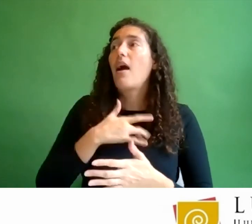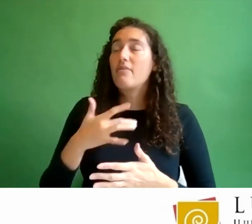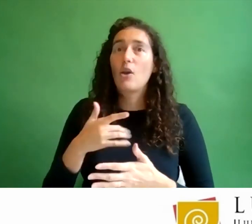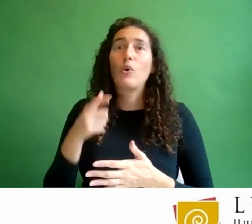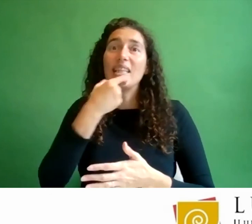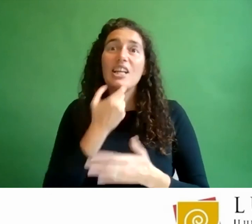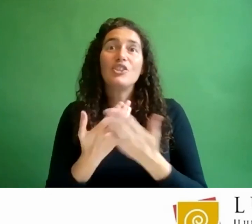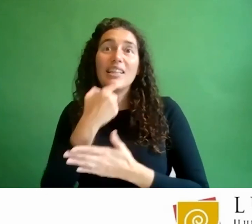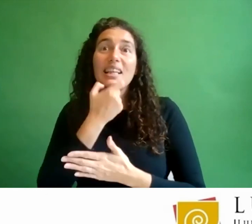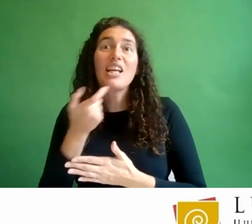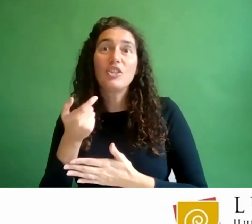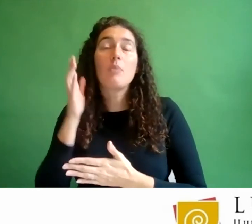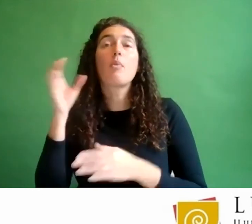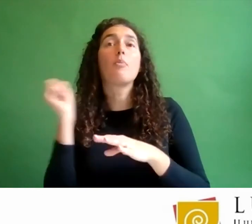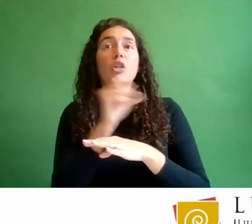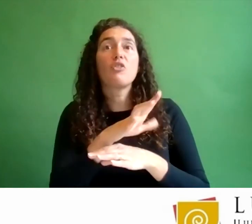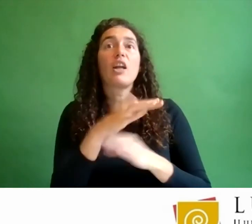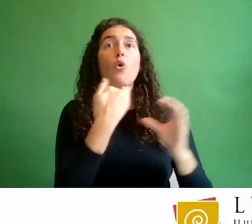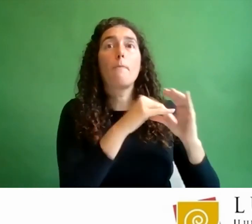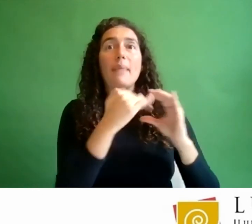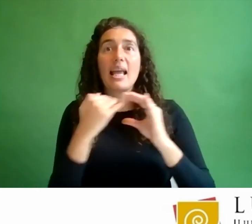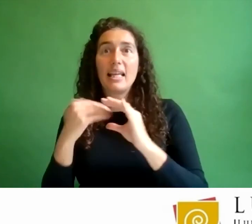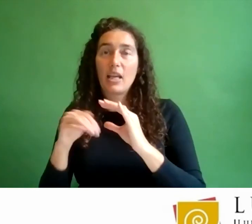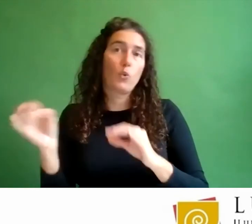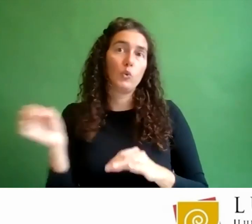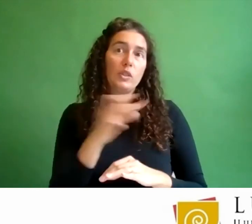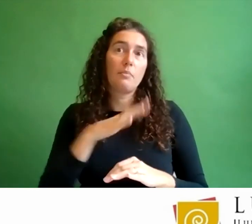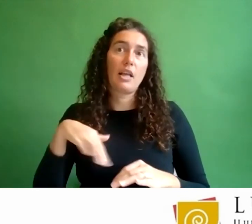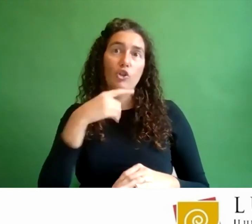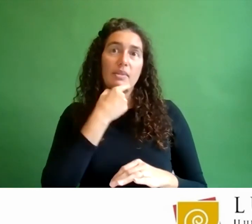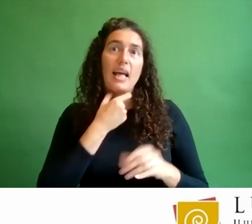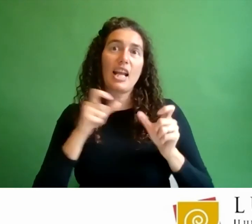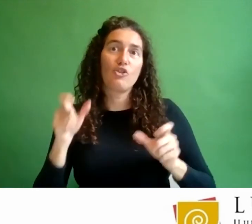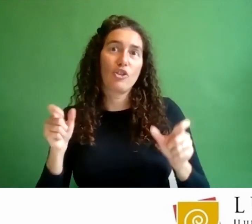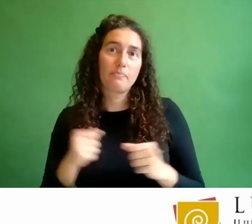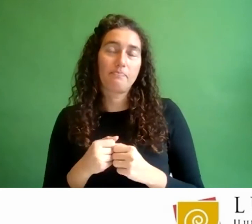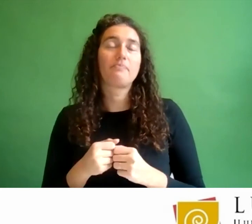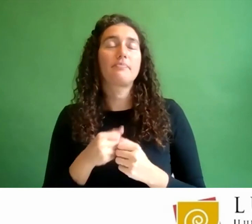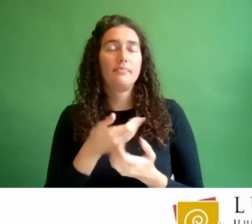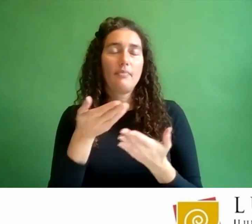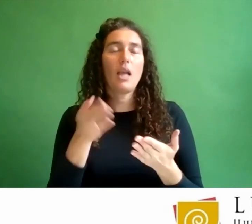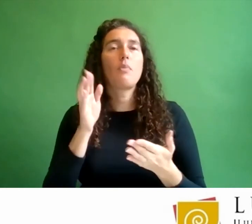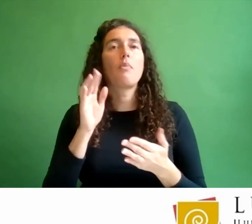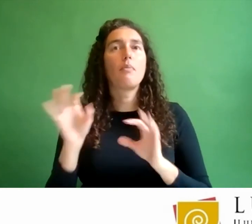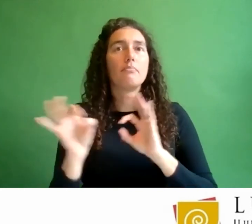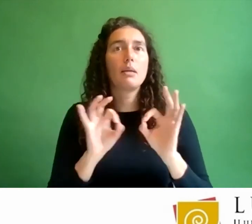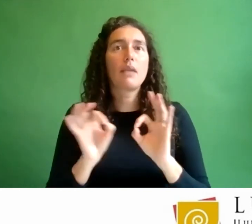which I was also touched by, to all seniors on our mailing list and all pensioners' associations so they can share